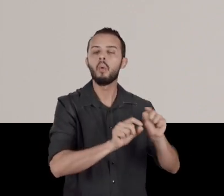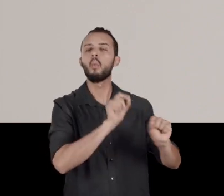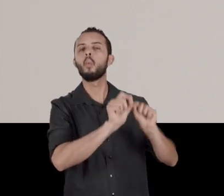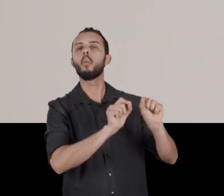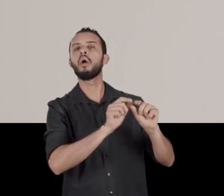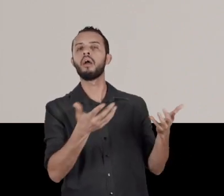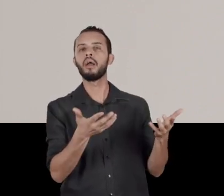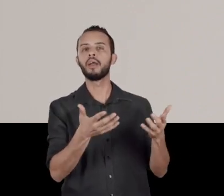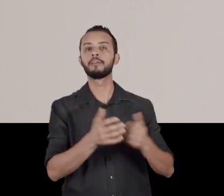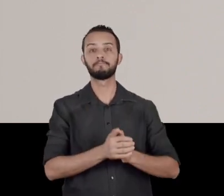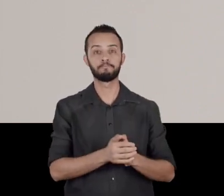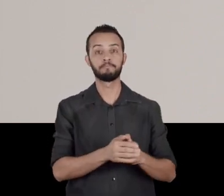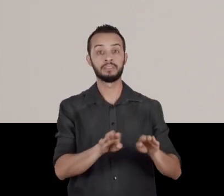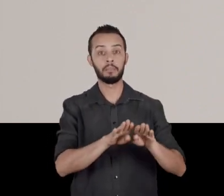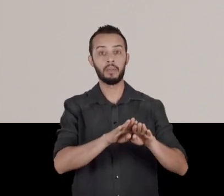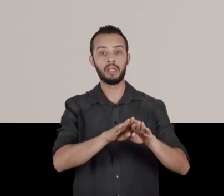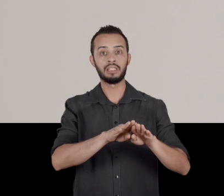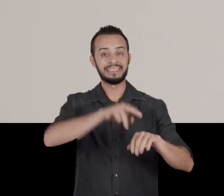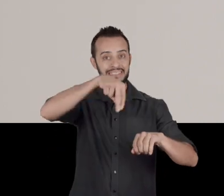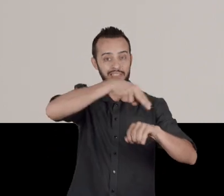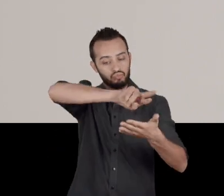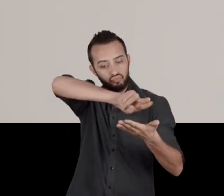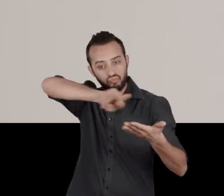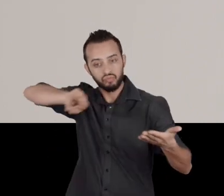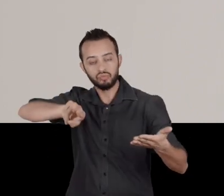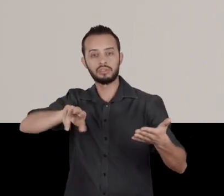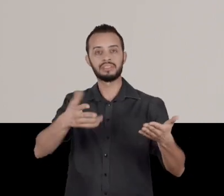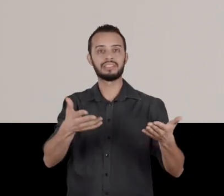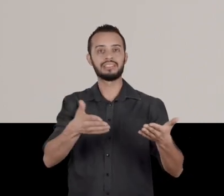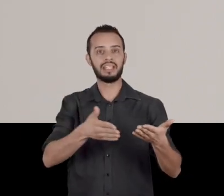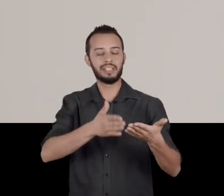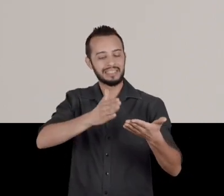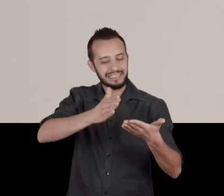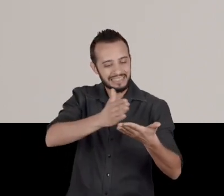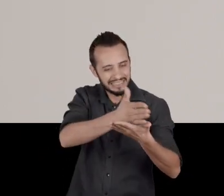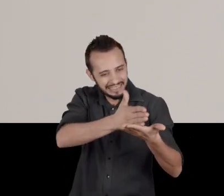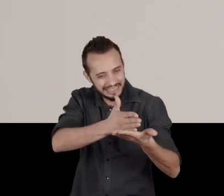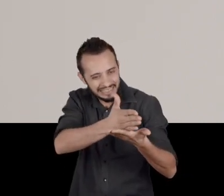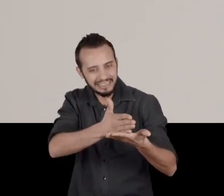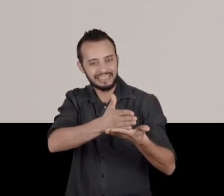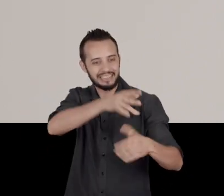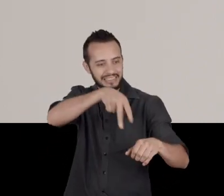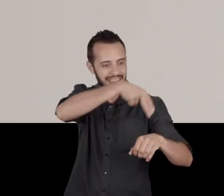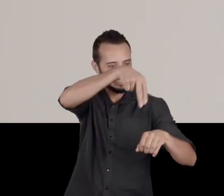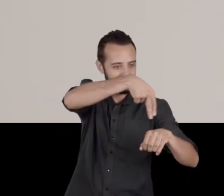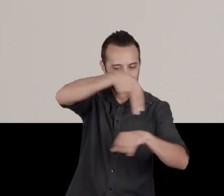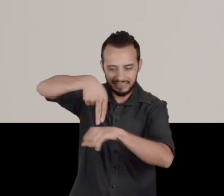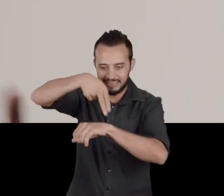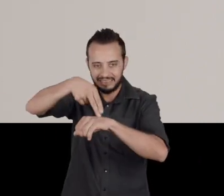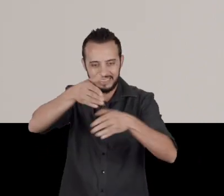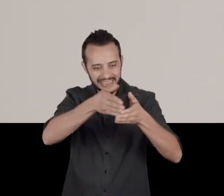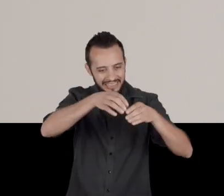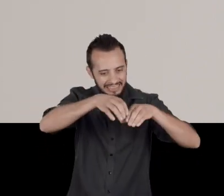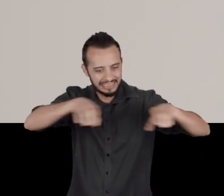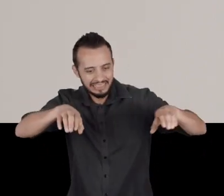the external conflicts which end up defining national borders, and defining international relations.